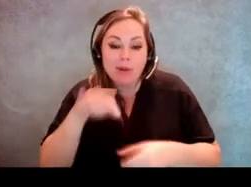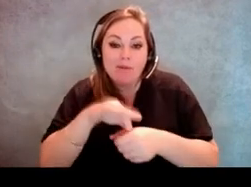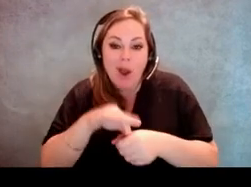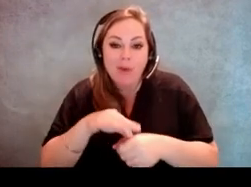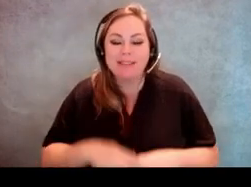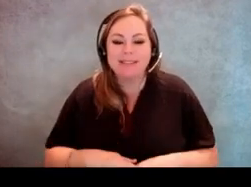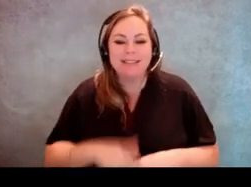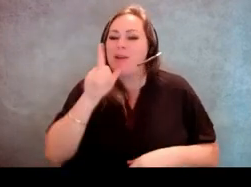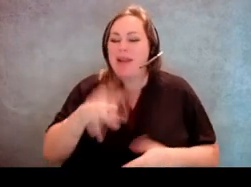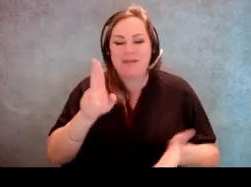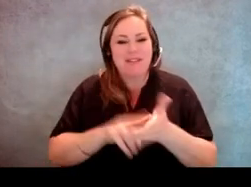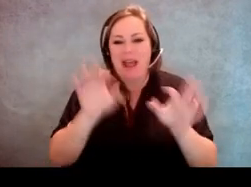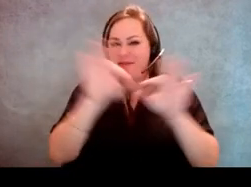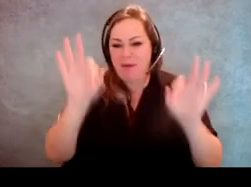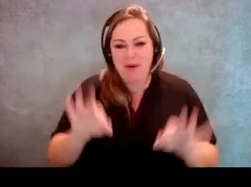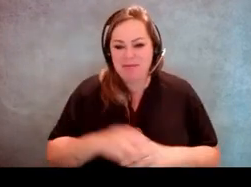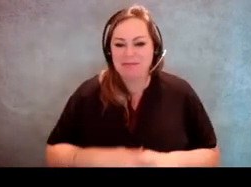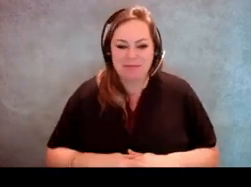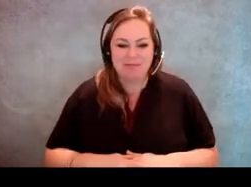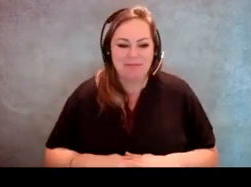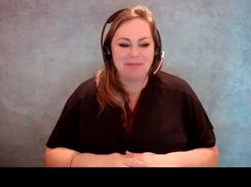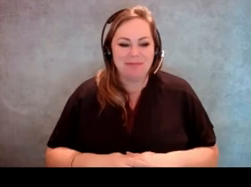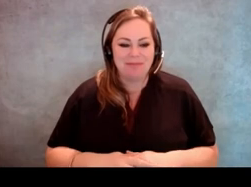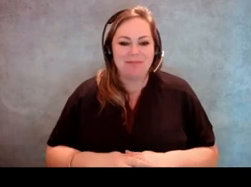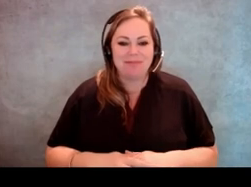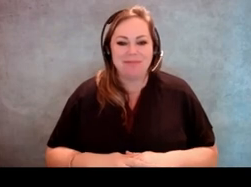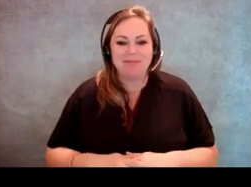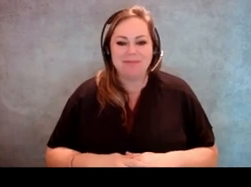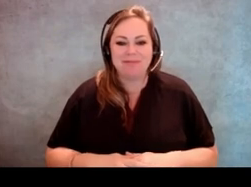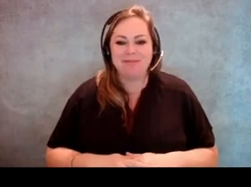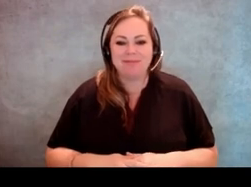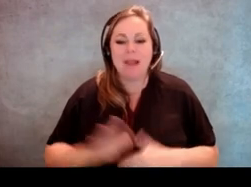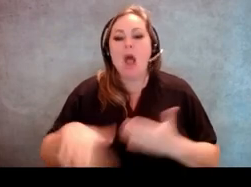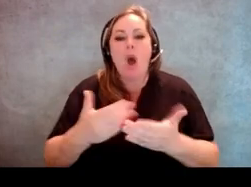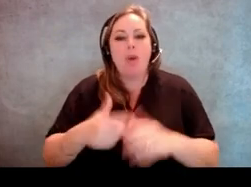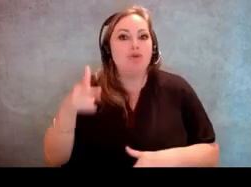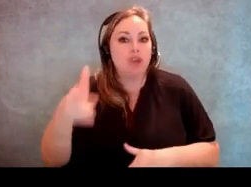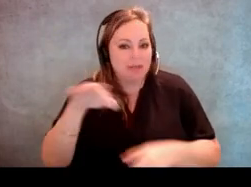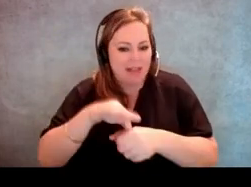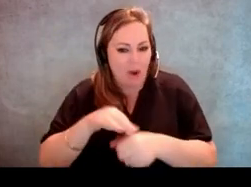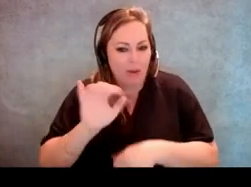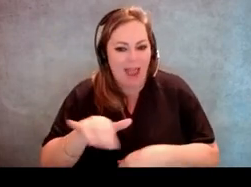You don't have to sign an oath so that all wanna vote curbside. So there's that.